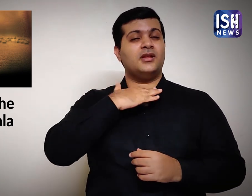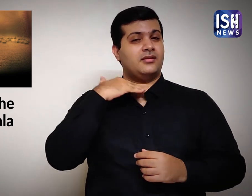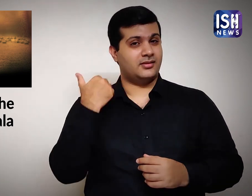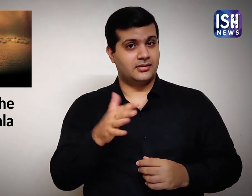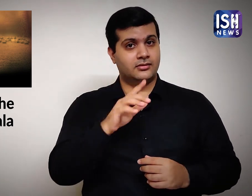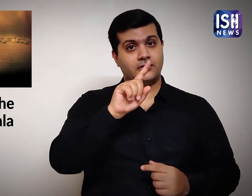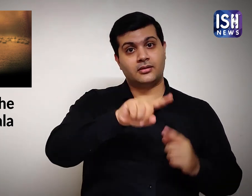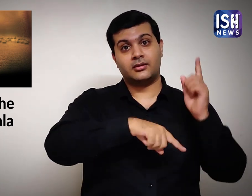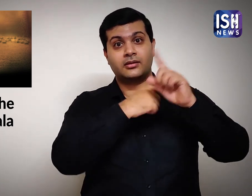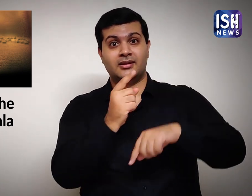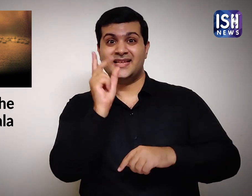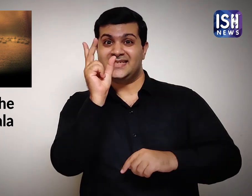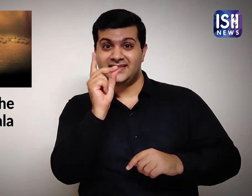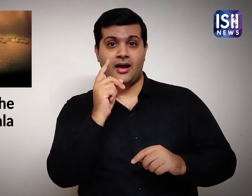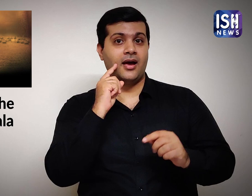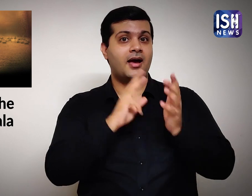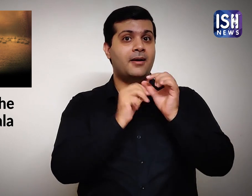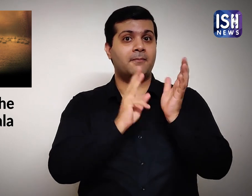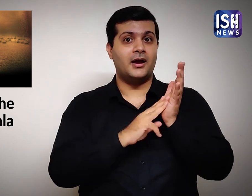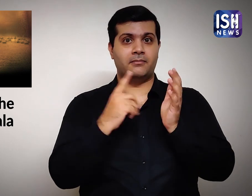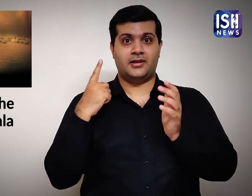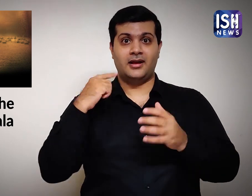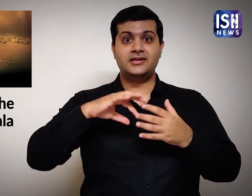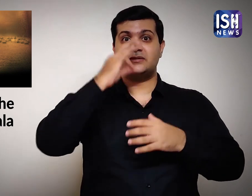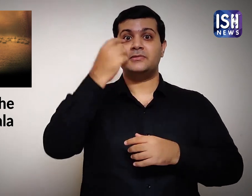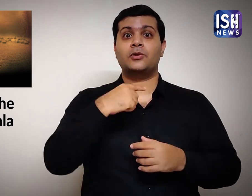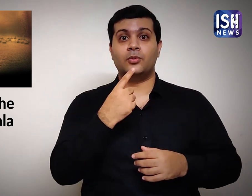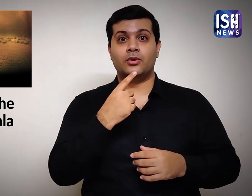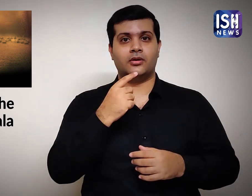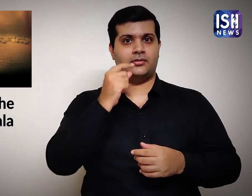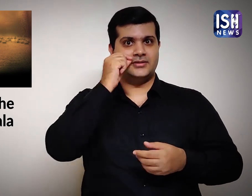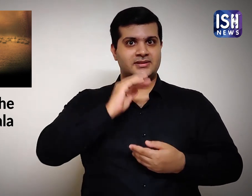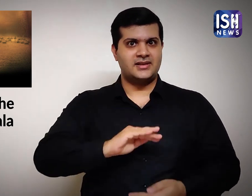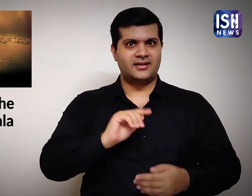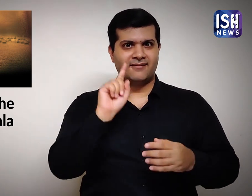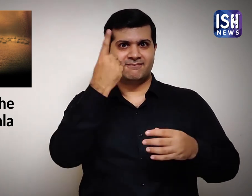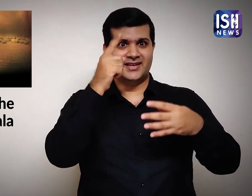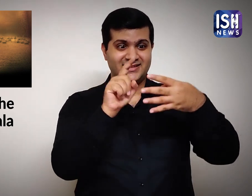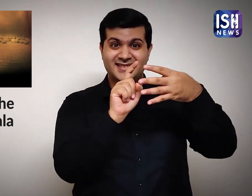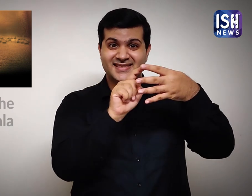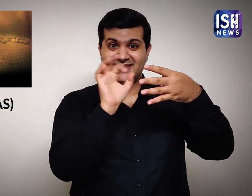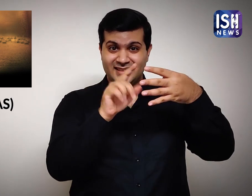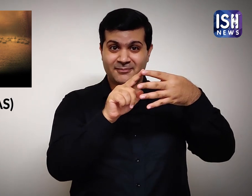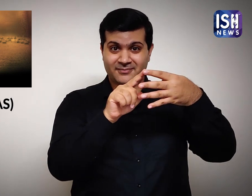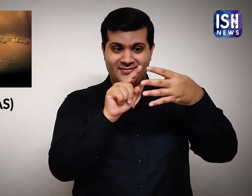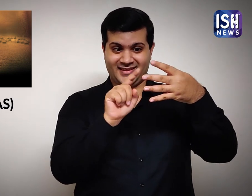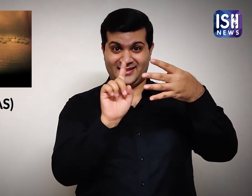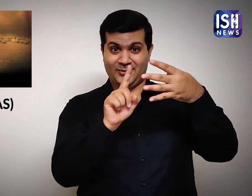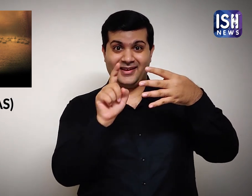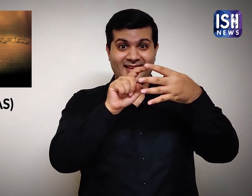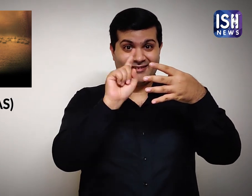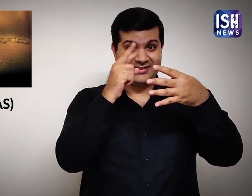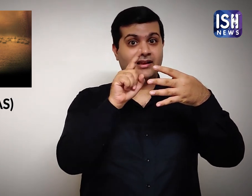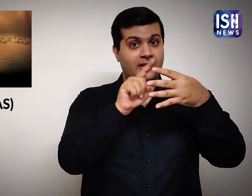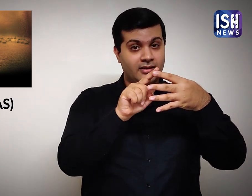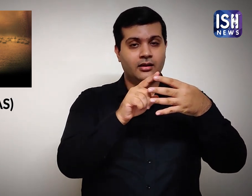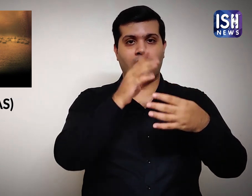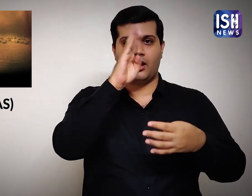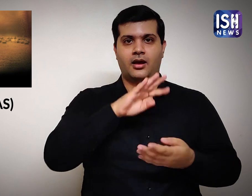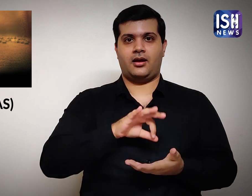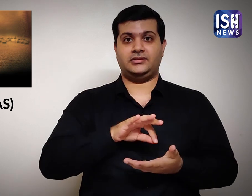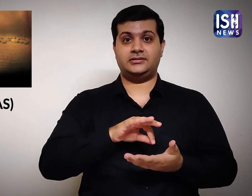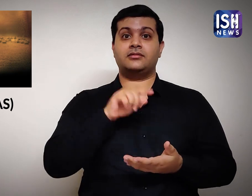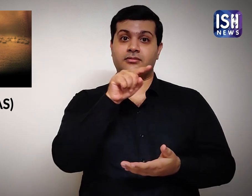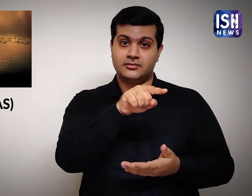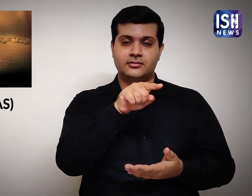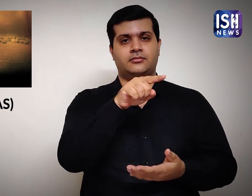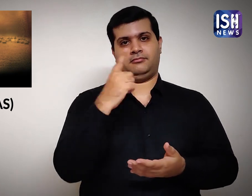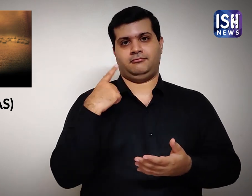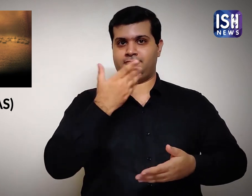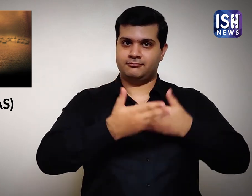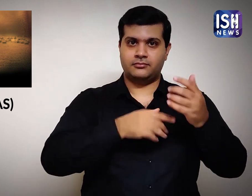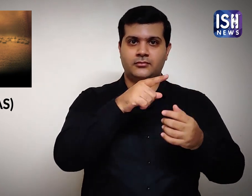After him, his first son Hassan - sign name - became the second Imam.